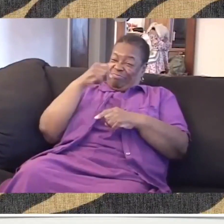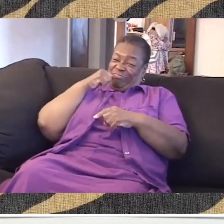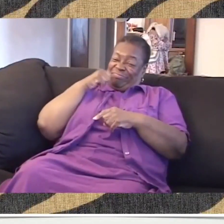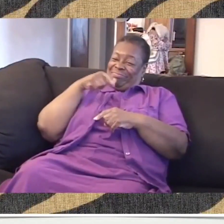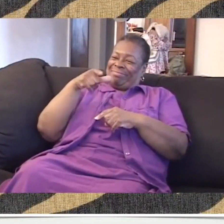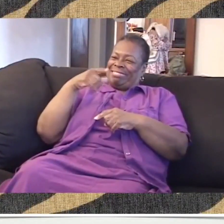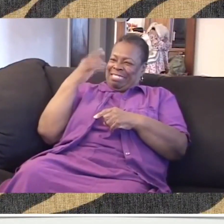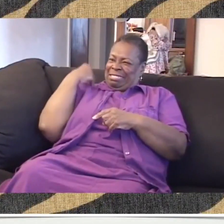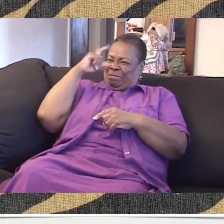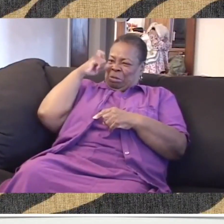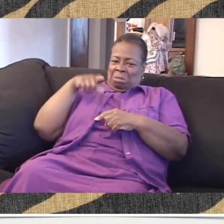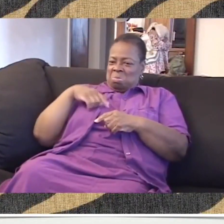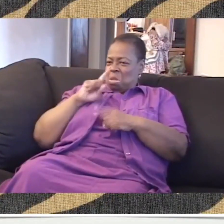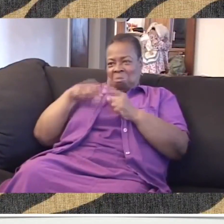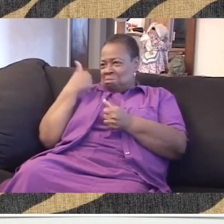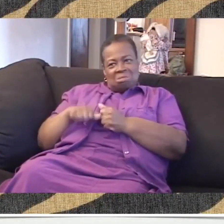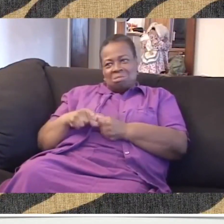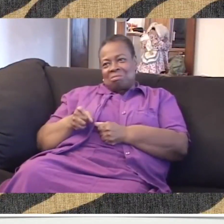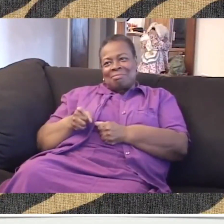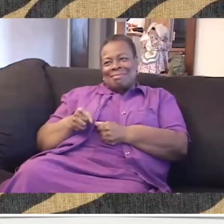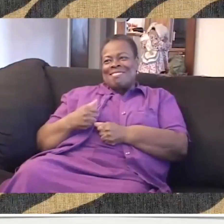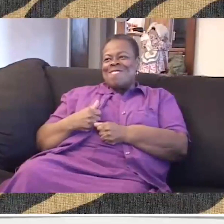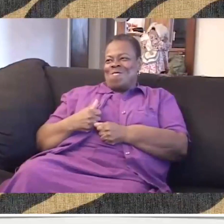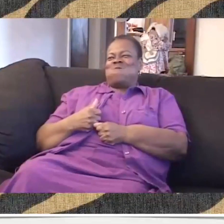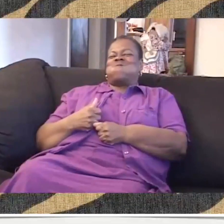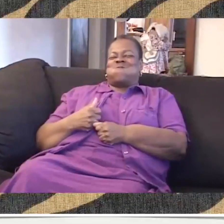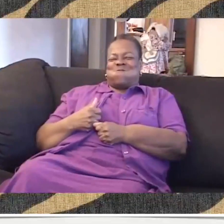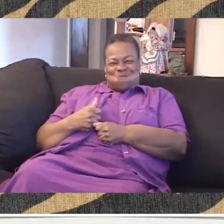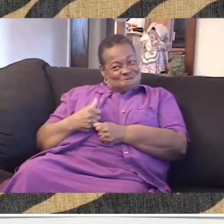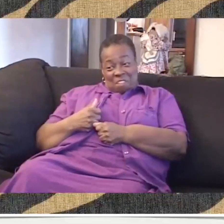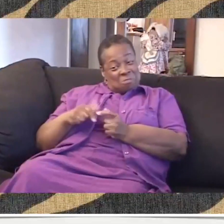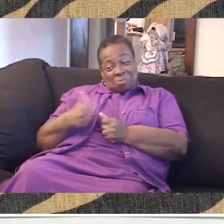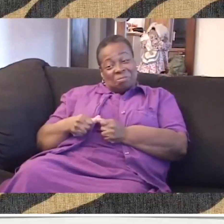And I said it to this one lady last summer. And she said, well, I can't remember that.